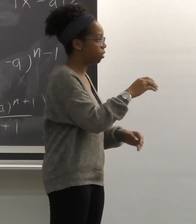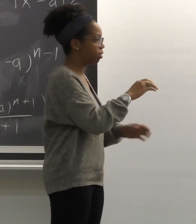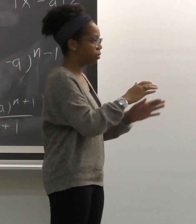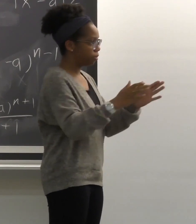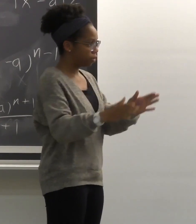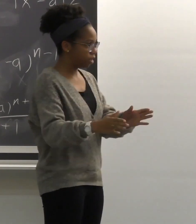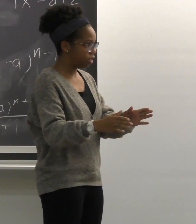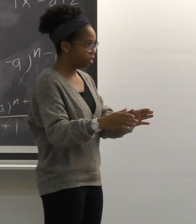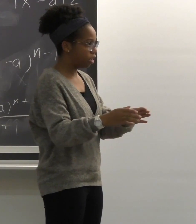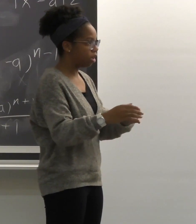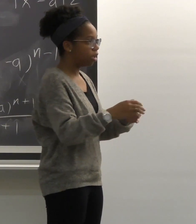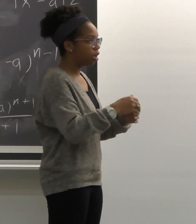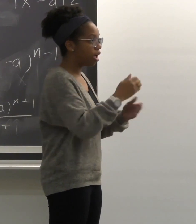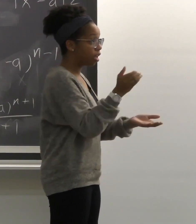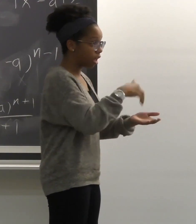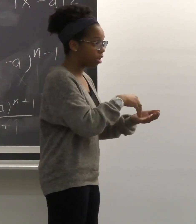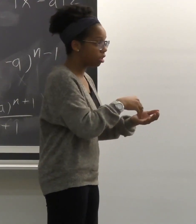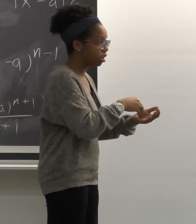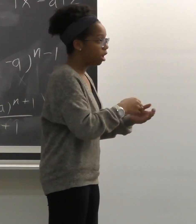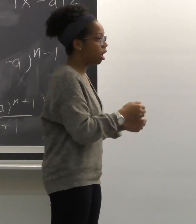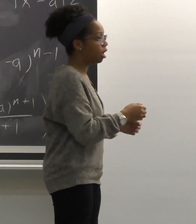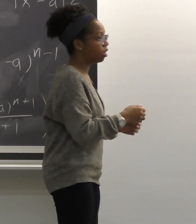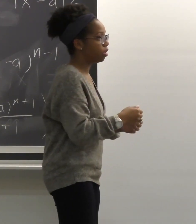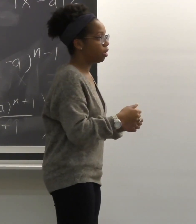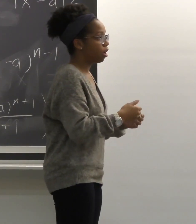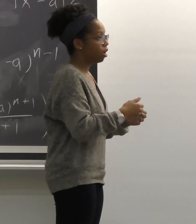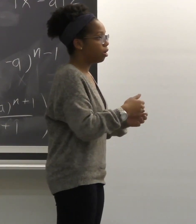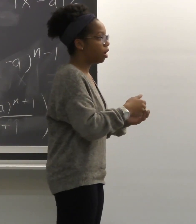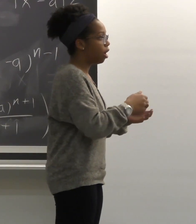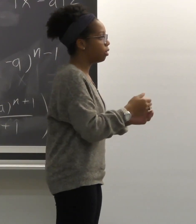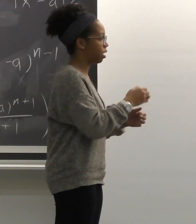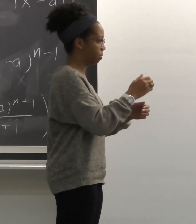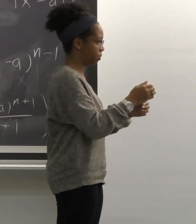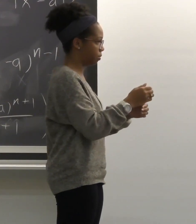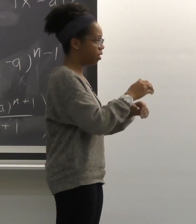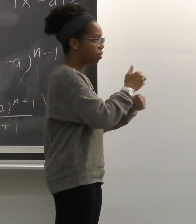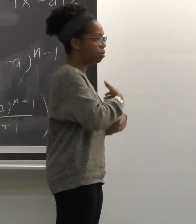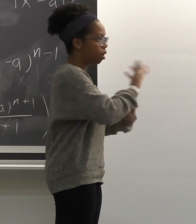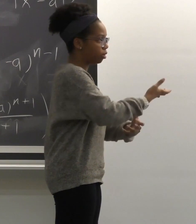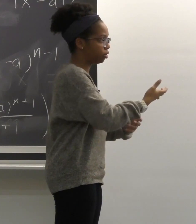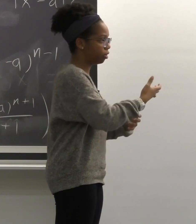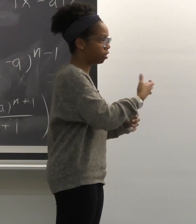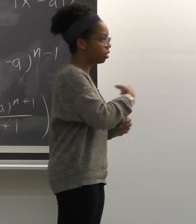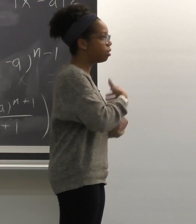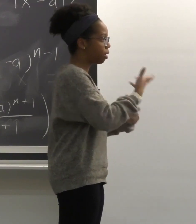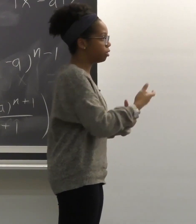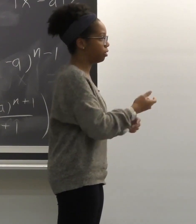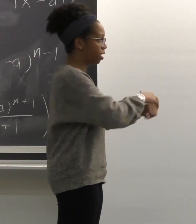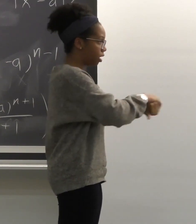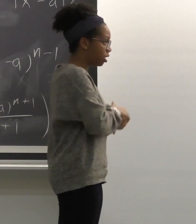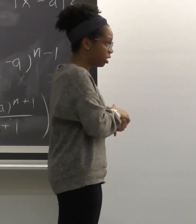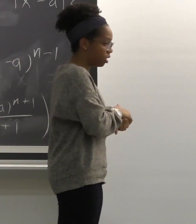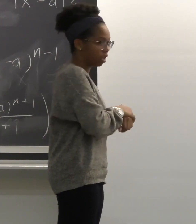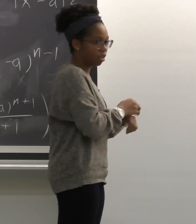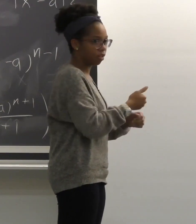How did-- OK.